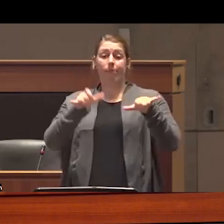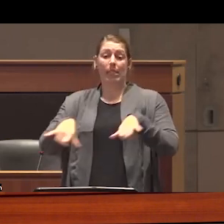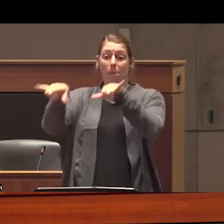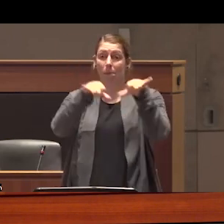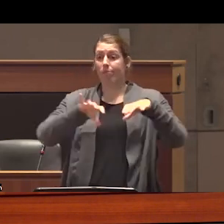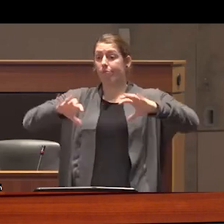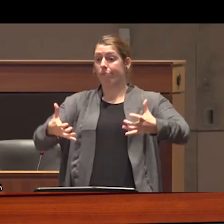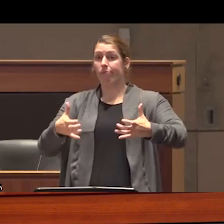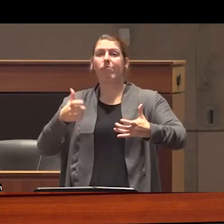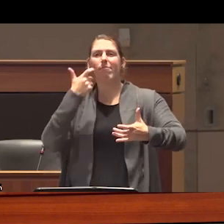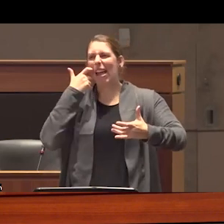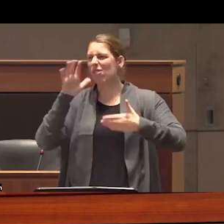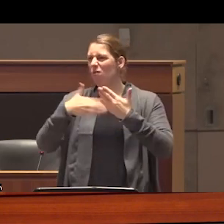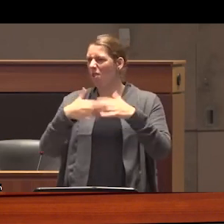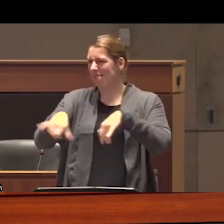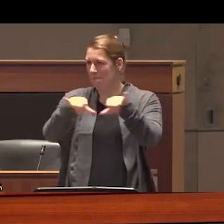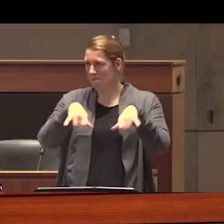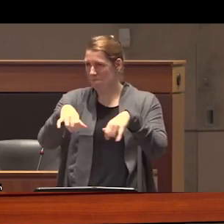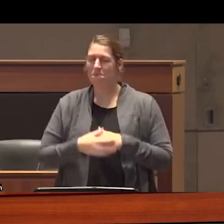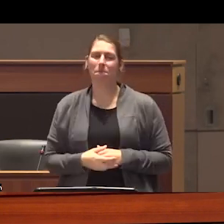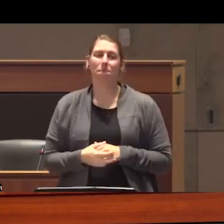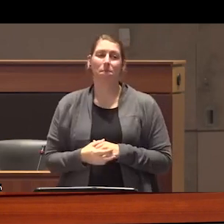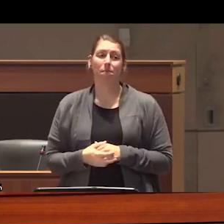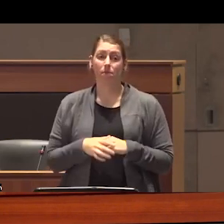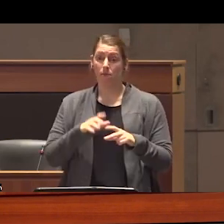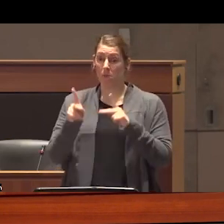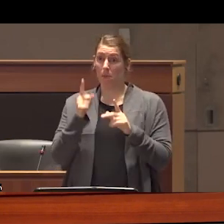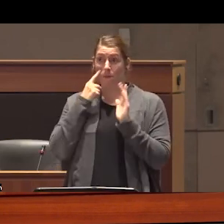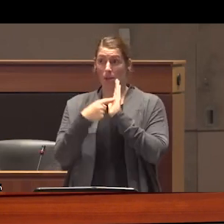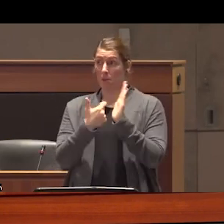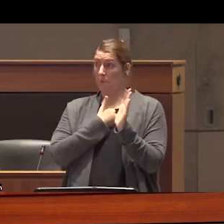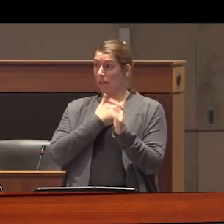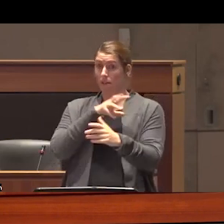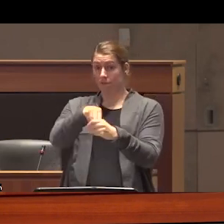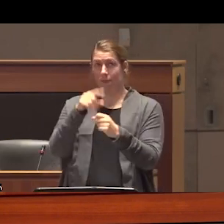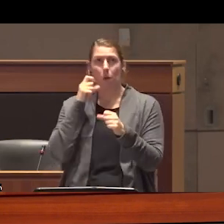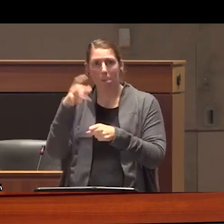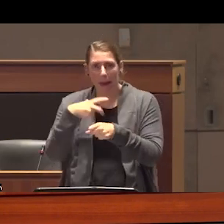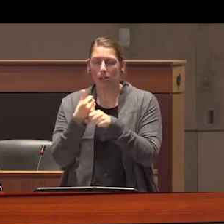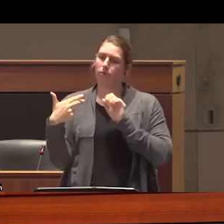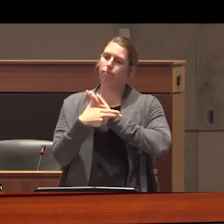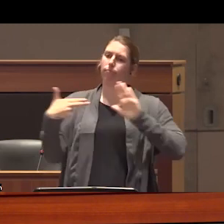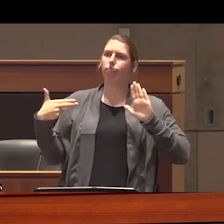category of addict and these folks me included for many years get labeled as such on our medical and